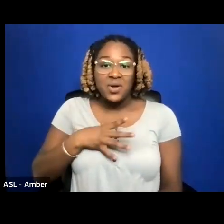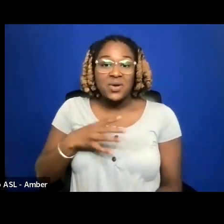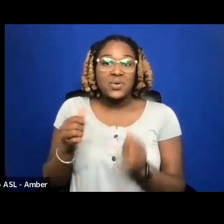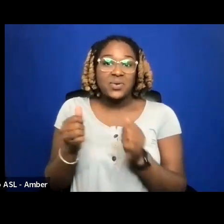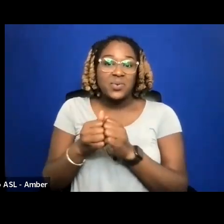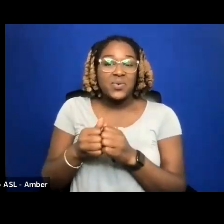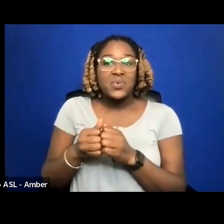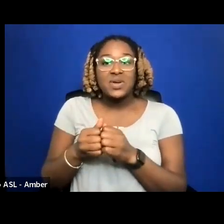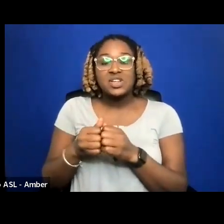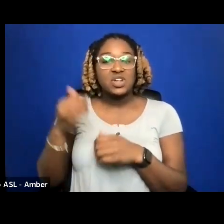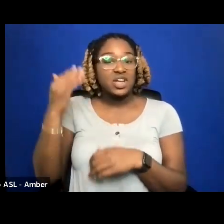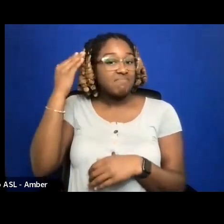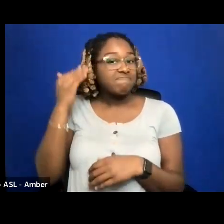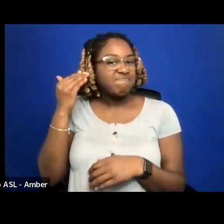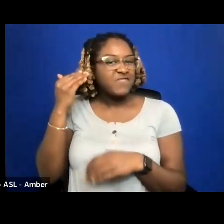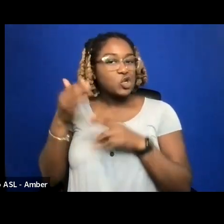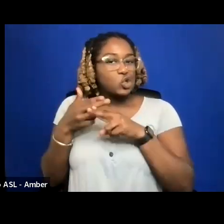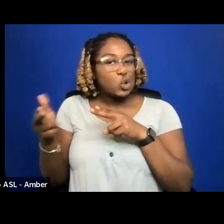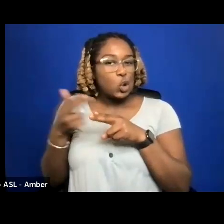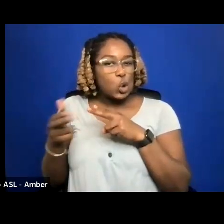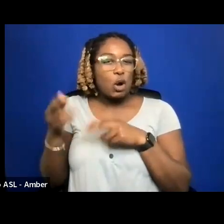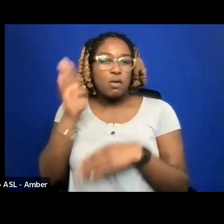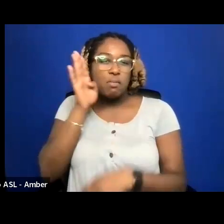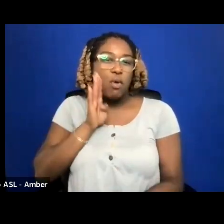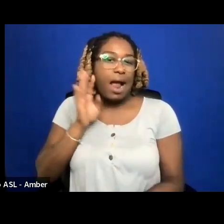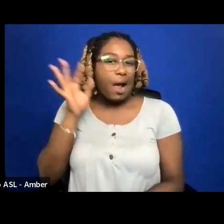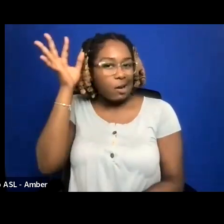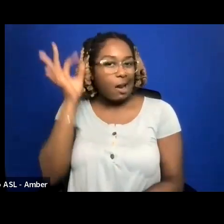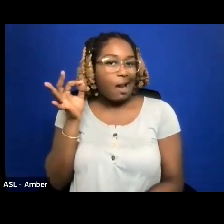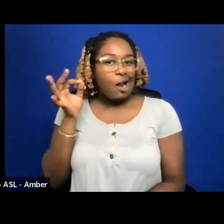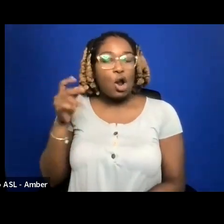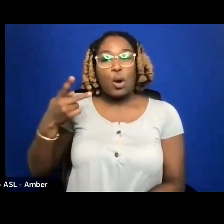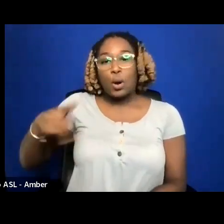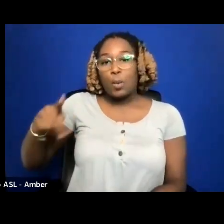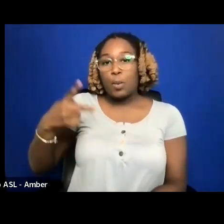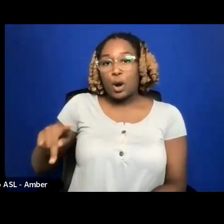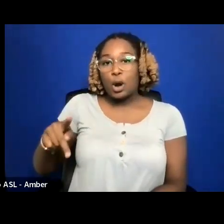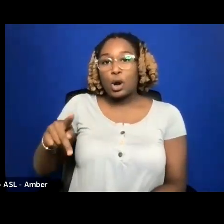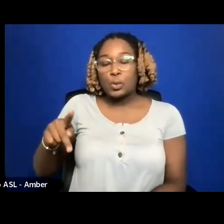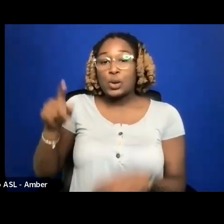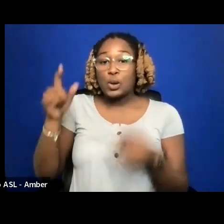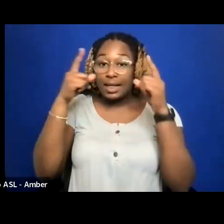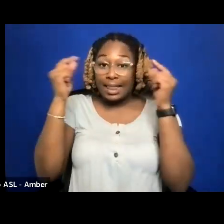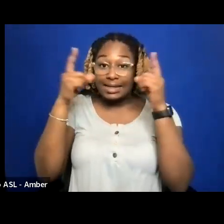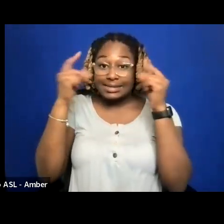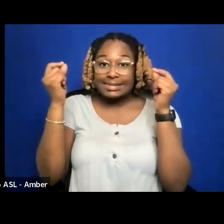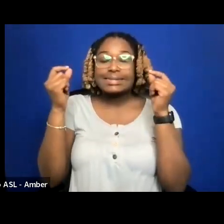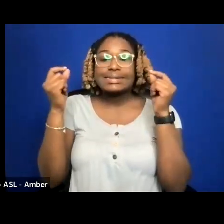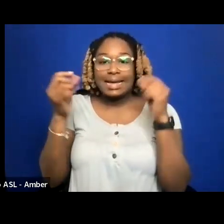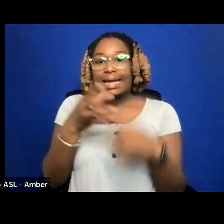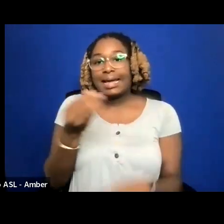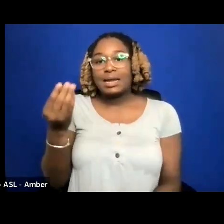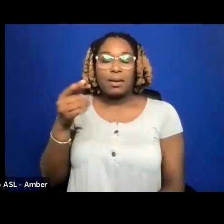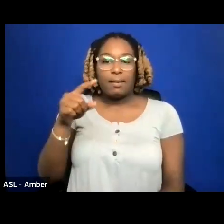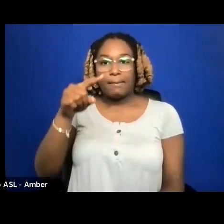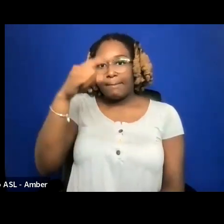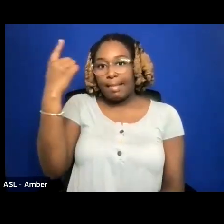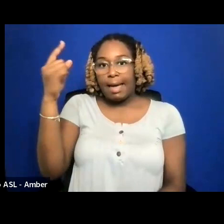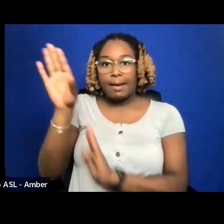I'M WEARING A PURPLE OVAL GLASSES AND A BLACK BACKGROUND SHIRT WITH LOTS OF COLORFUL CIRCLES. MY